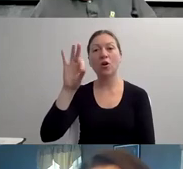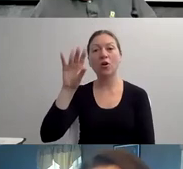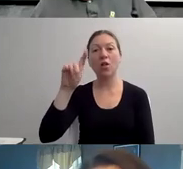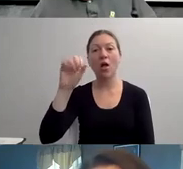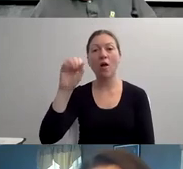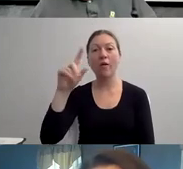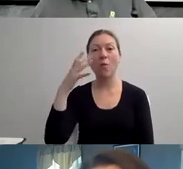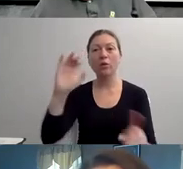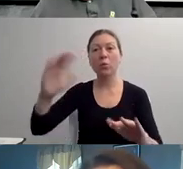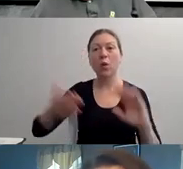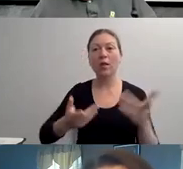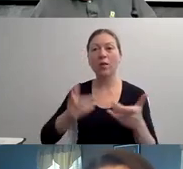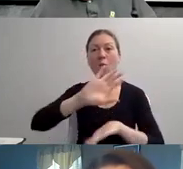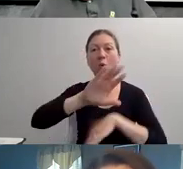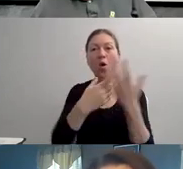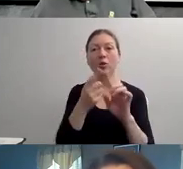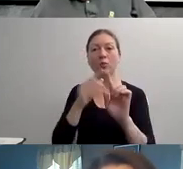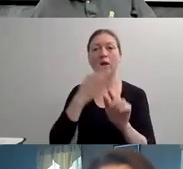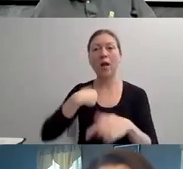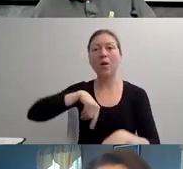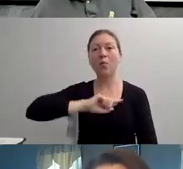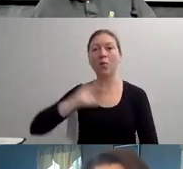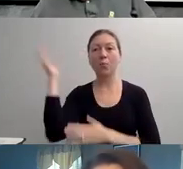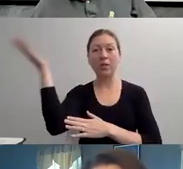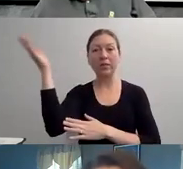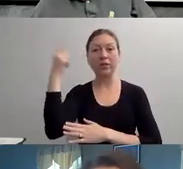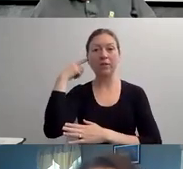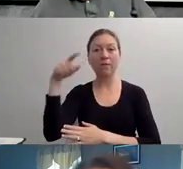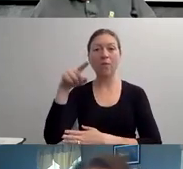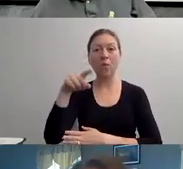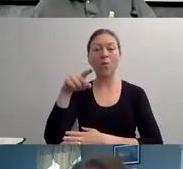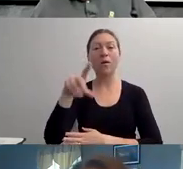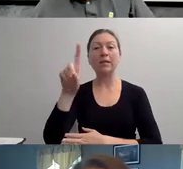THE MANY IDENTITIES A PERSON HAS, SUCH AS DISABILITY, RACE, GENDER AND SOCIOECONOMIC